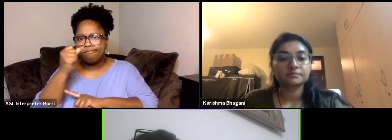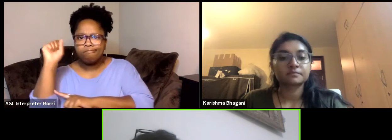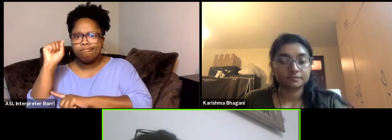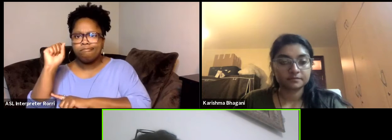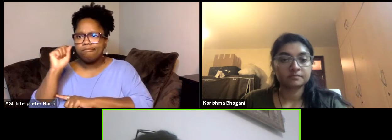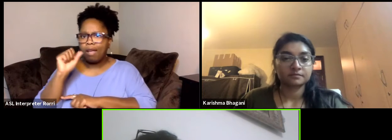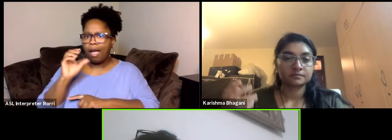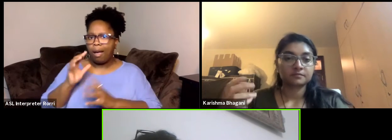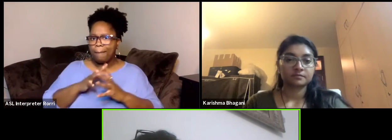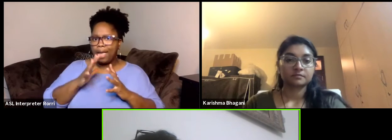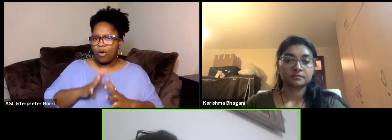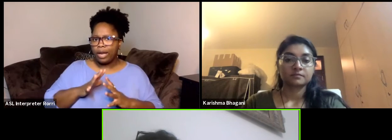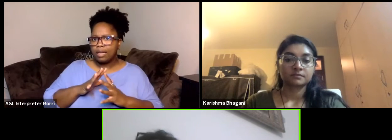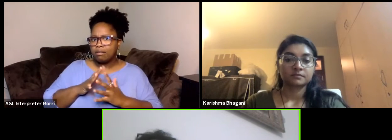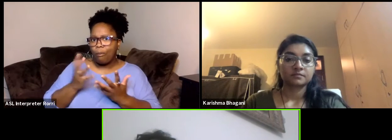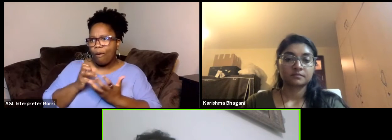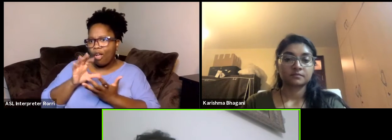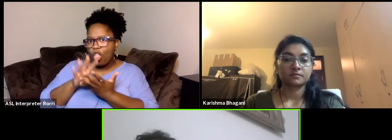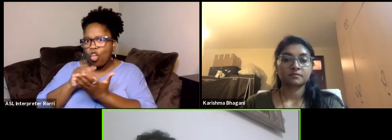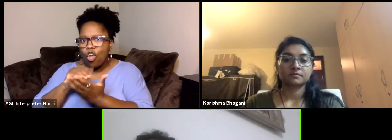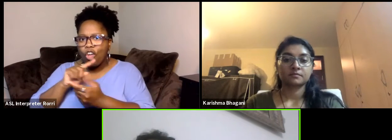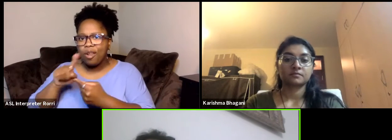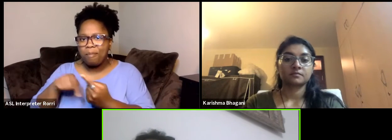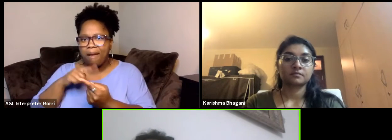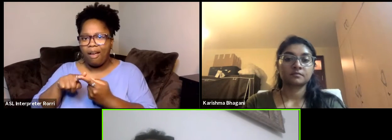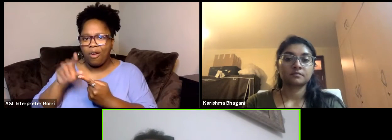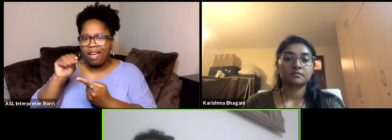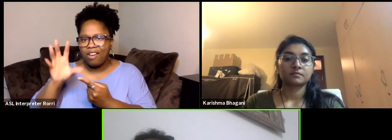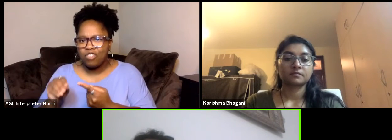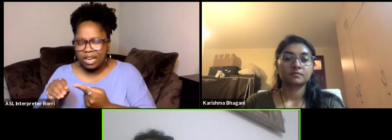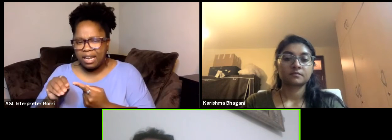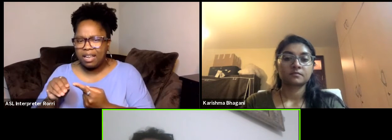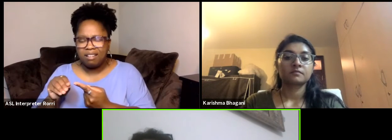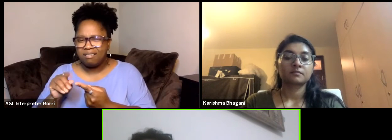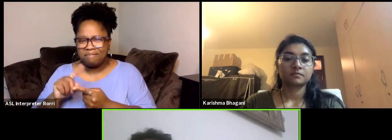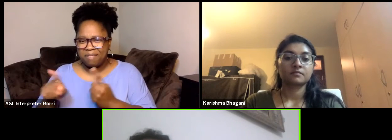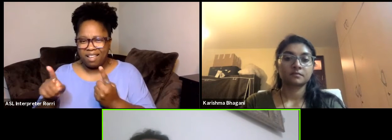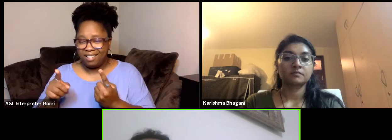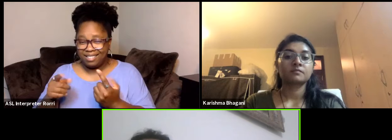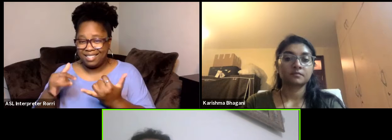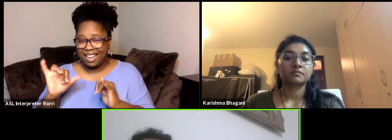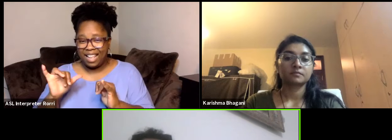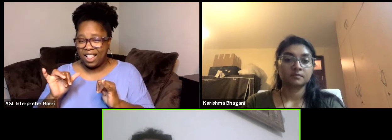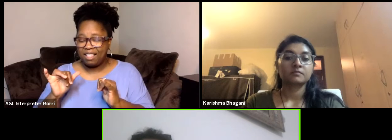but I think there are a hundred other individual stories that need to be told.